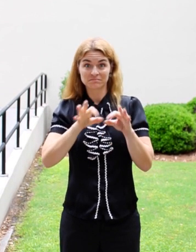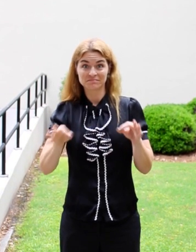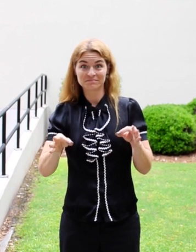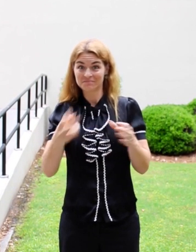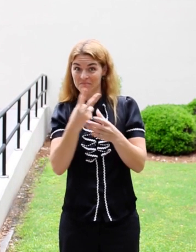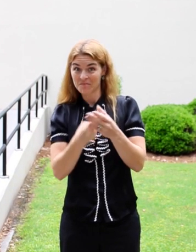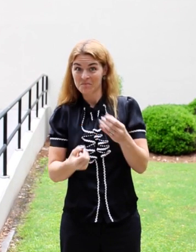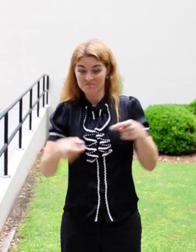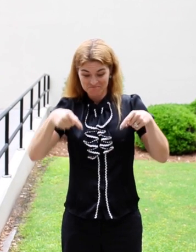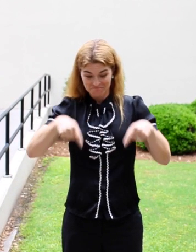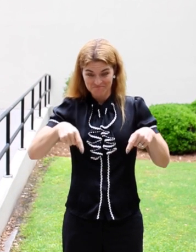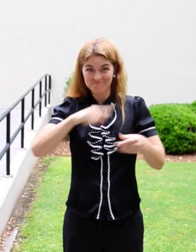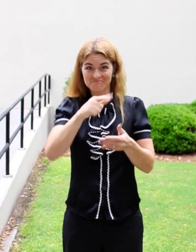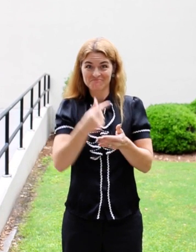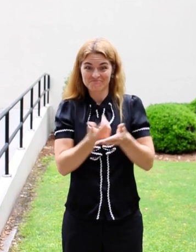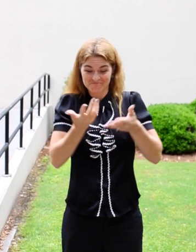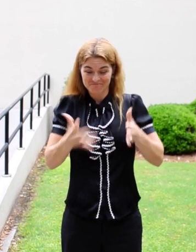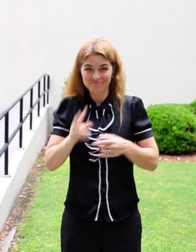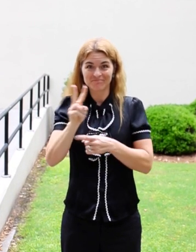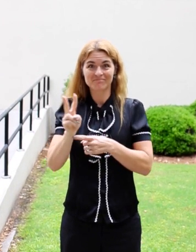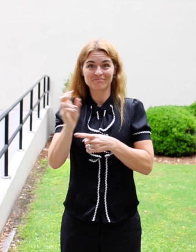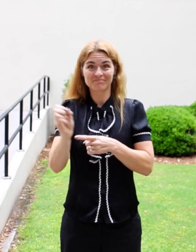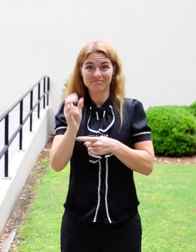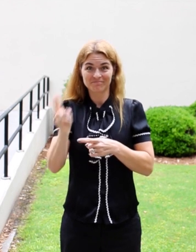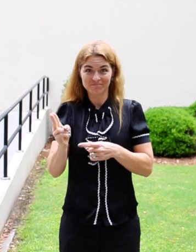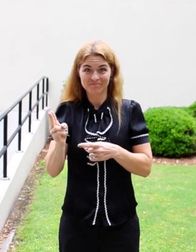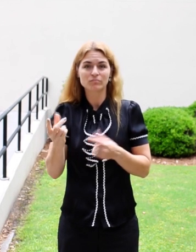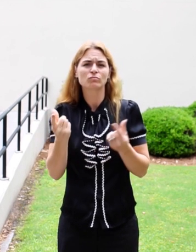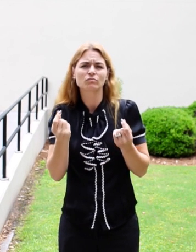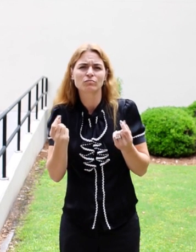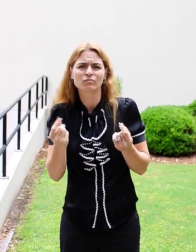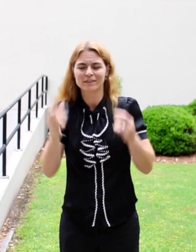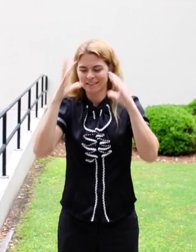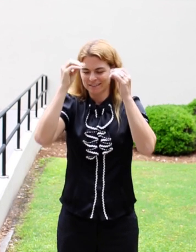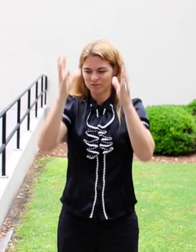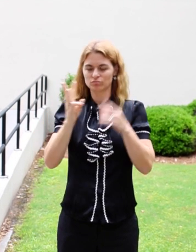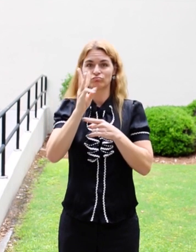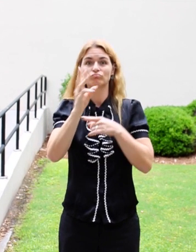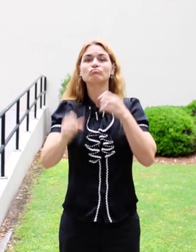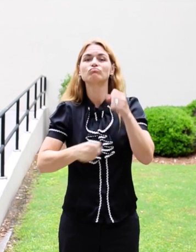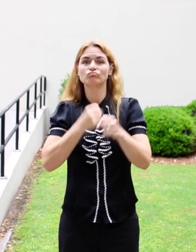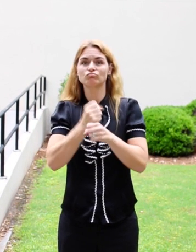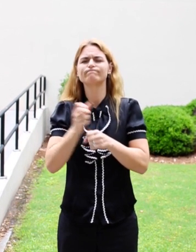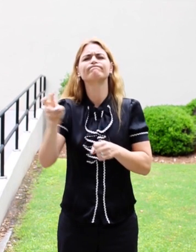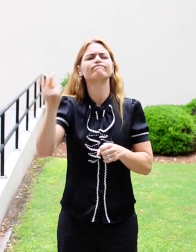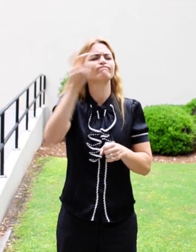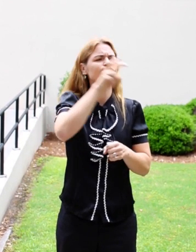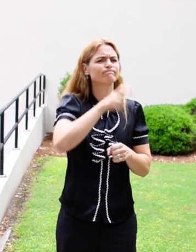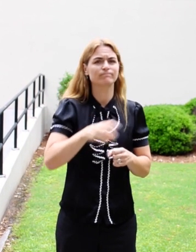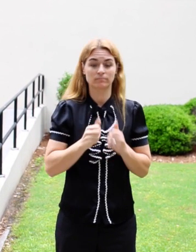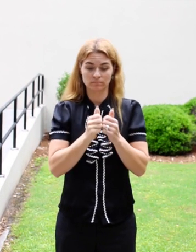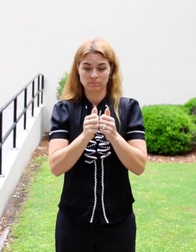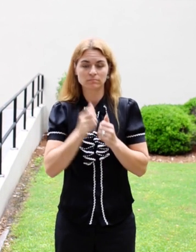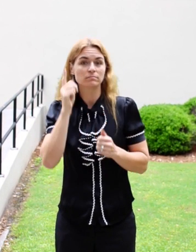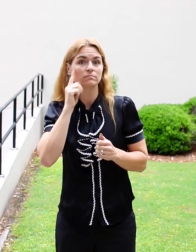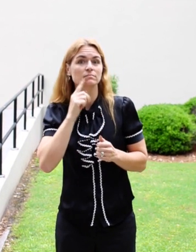Bachelor's and Master's degrees at VSU. I was a teacher for six years, working with Deaf and Hard of Hearing students